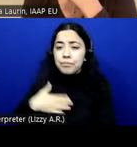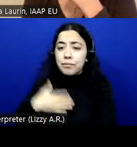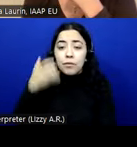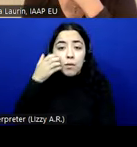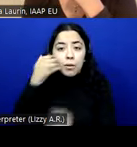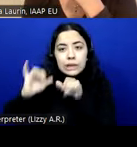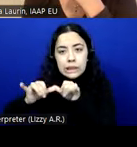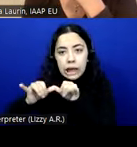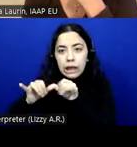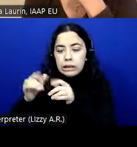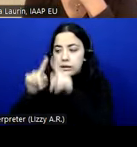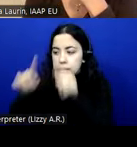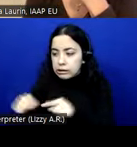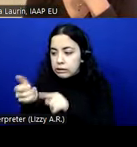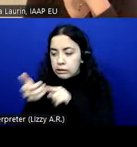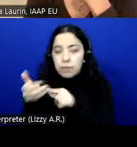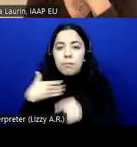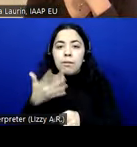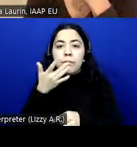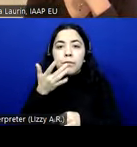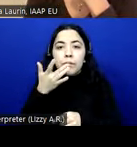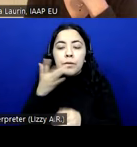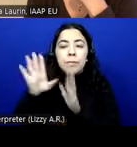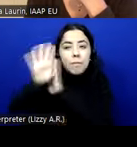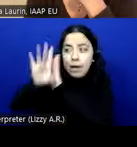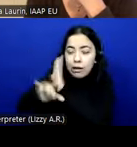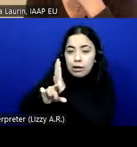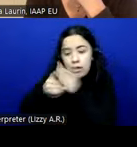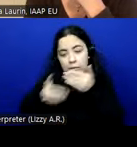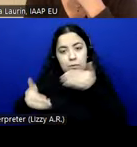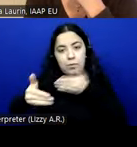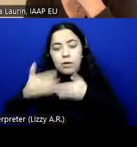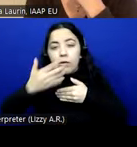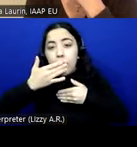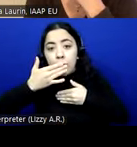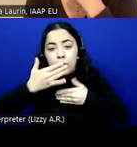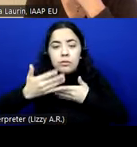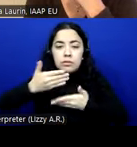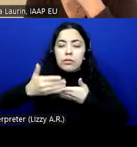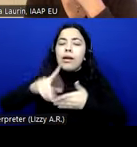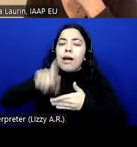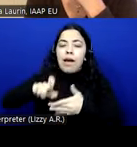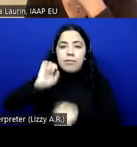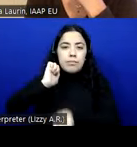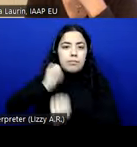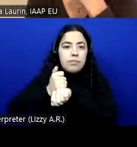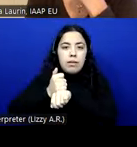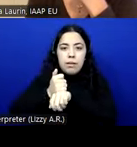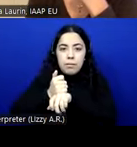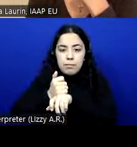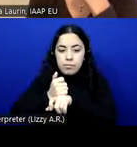foreground and background colors, I need a way of activating that in my software application.